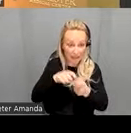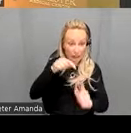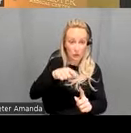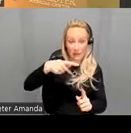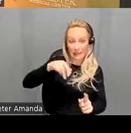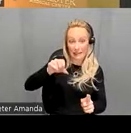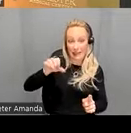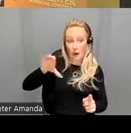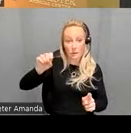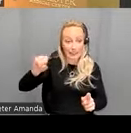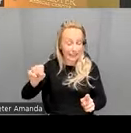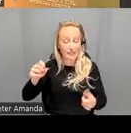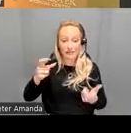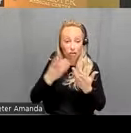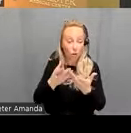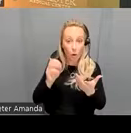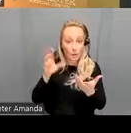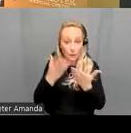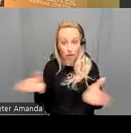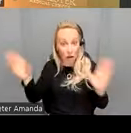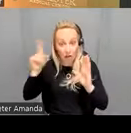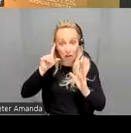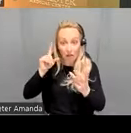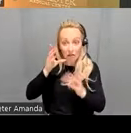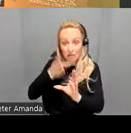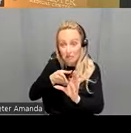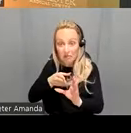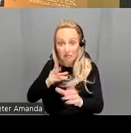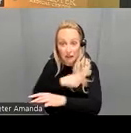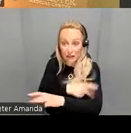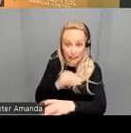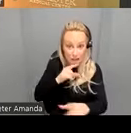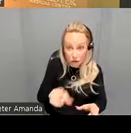that's causing this not not nothing specific to psychosis is is that true so to get at that